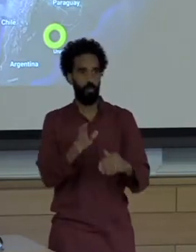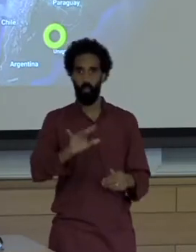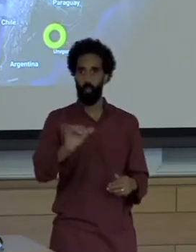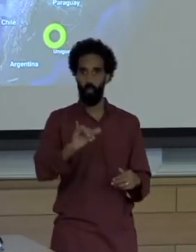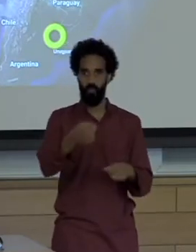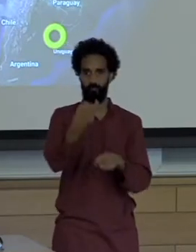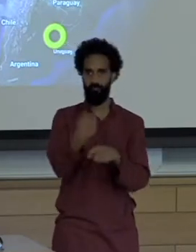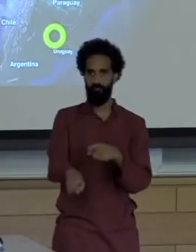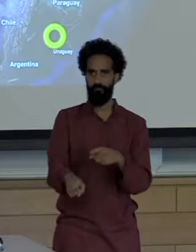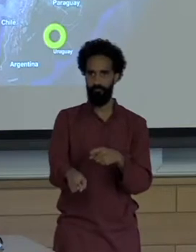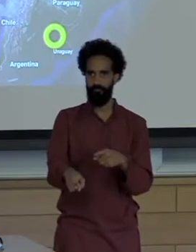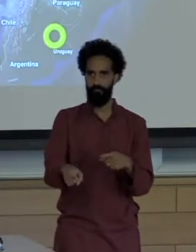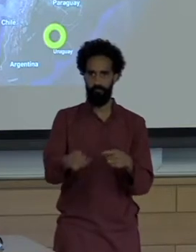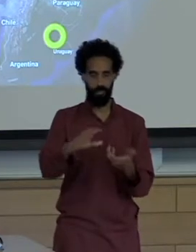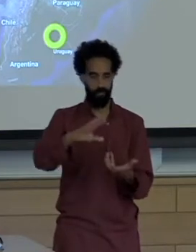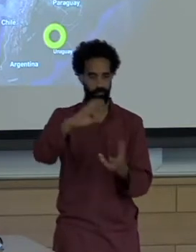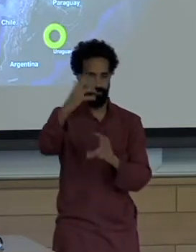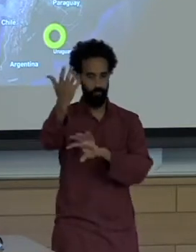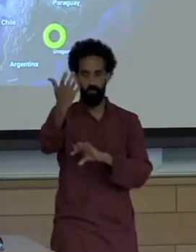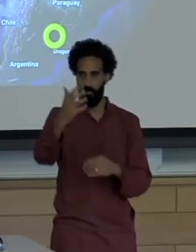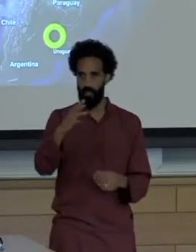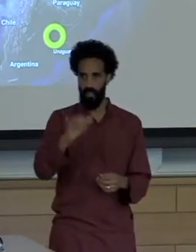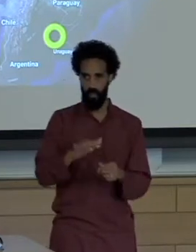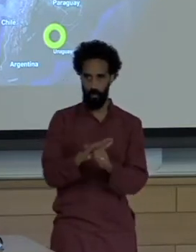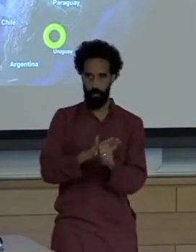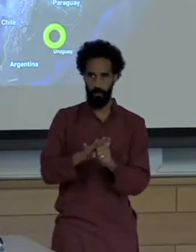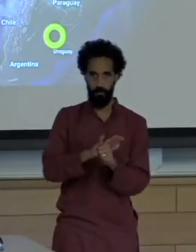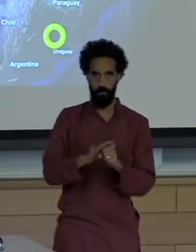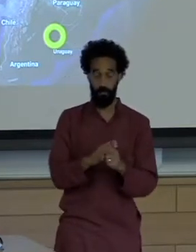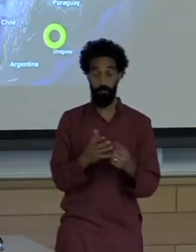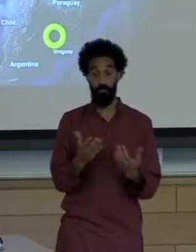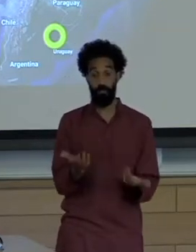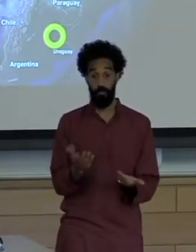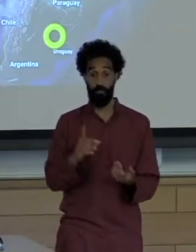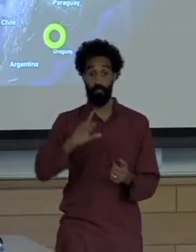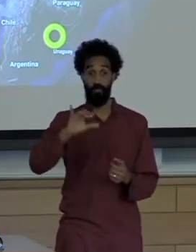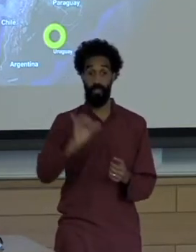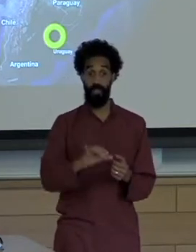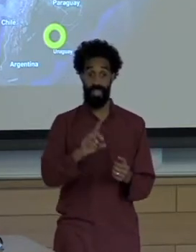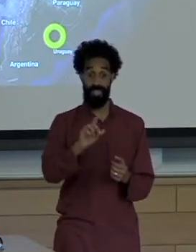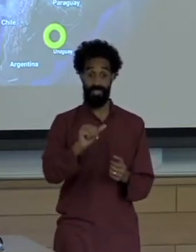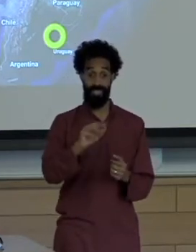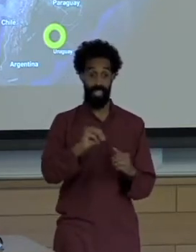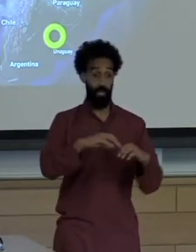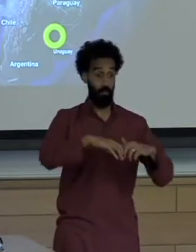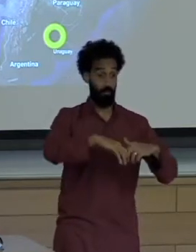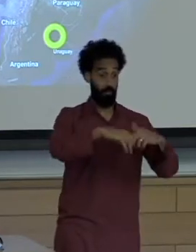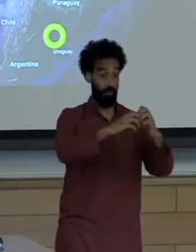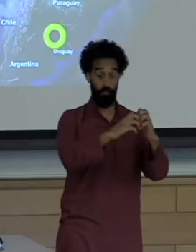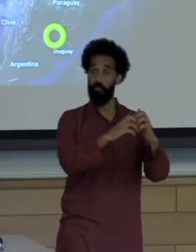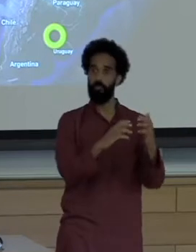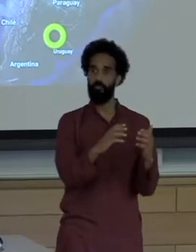so because Brazil because of the dams in Brazil in the Amazon jungle are